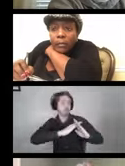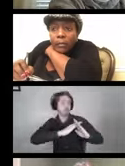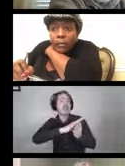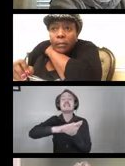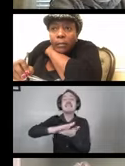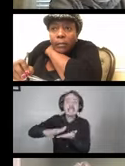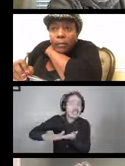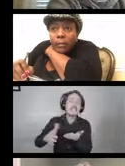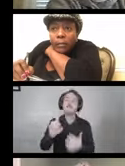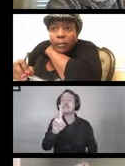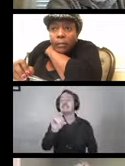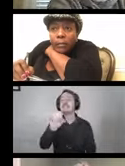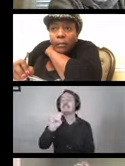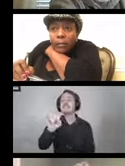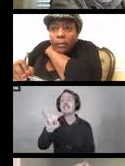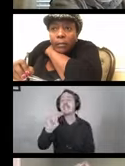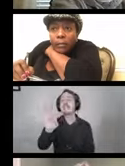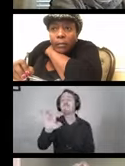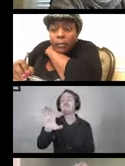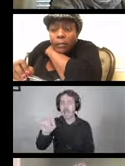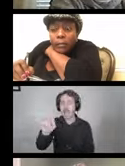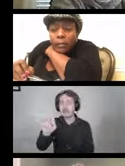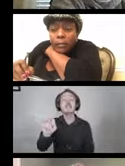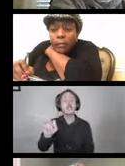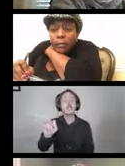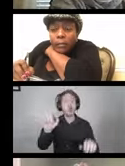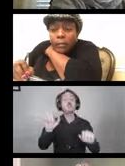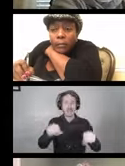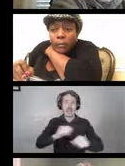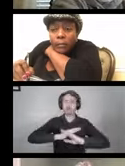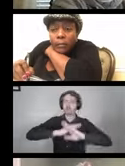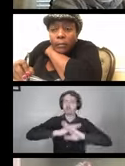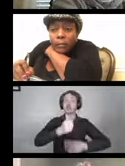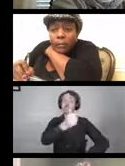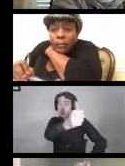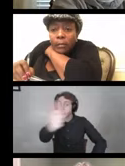so people can protect yourself and others from infection.